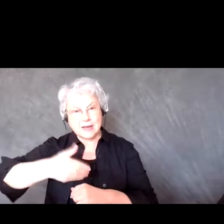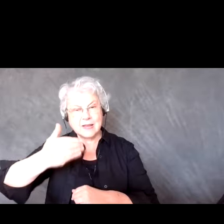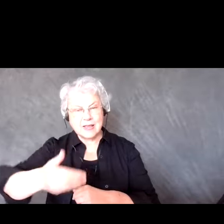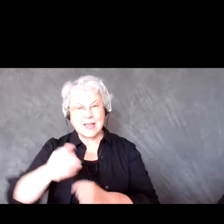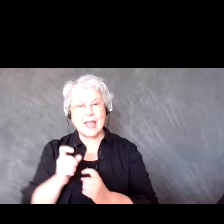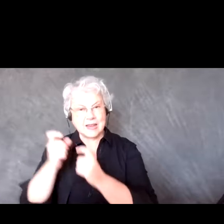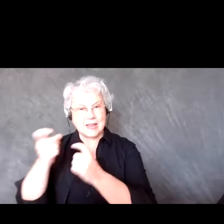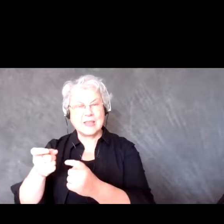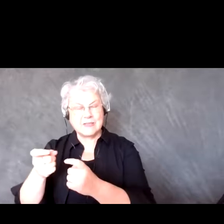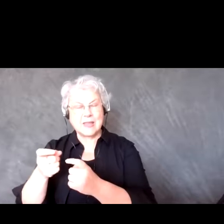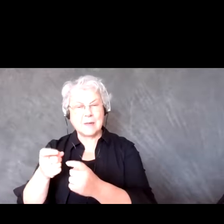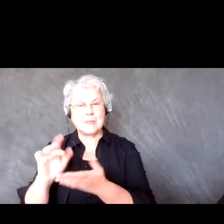Thank you. >>Kyle Alec: No problem.